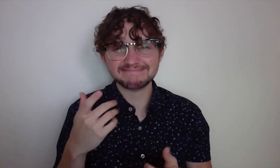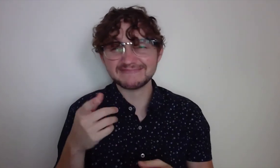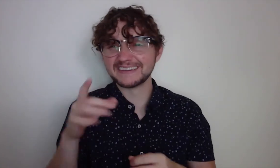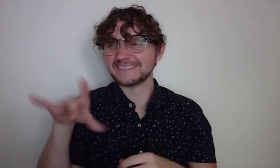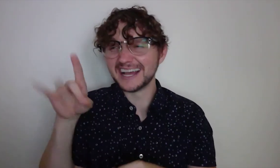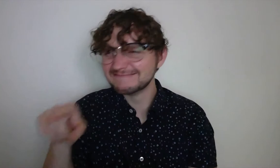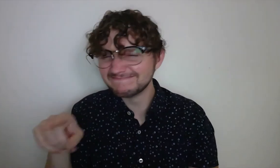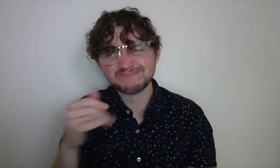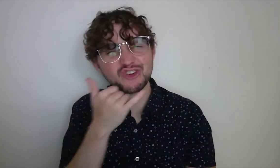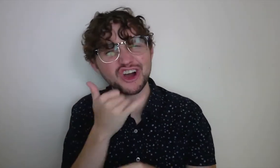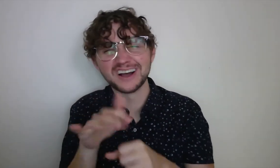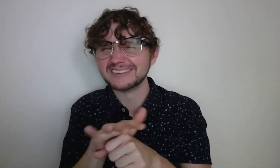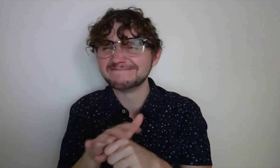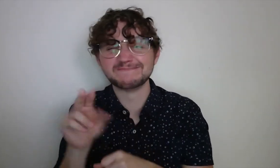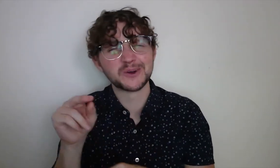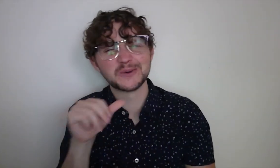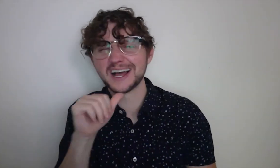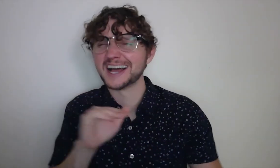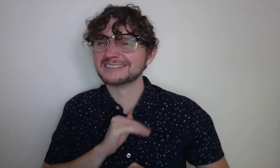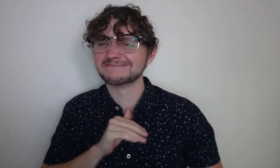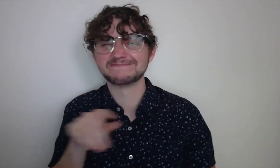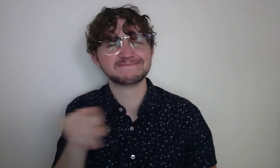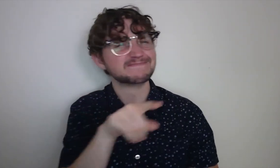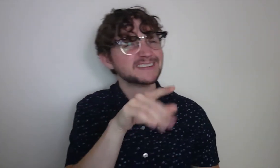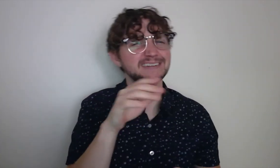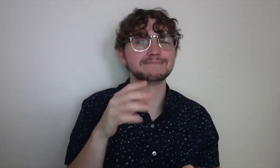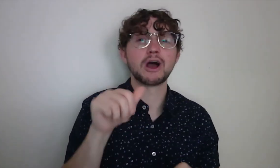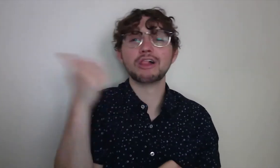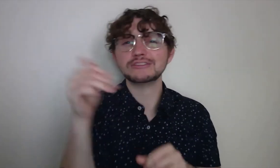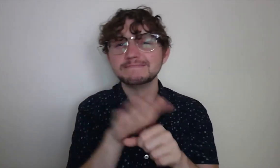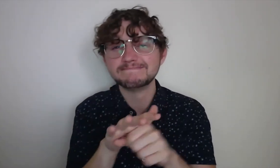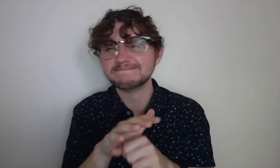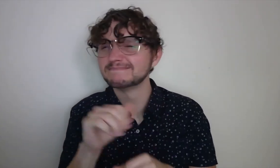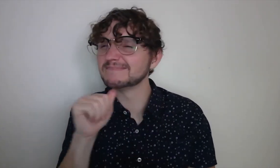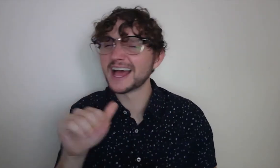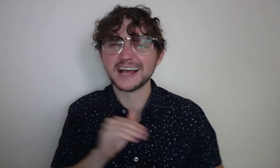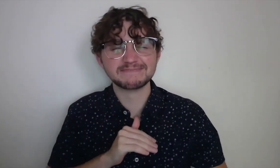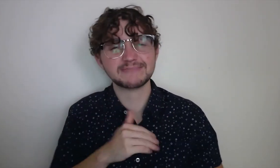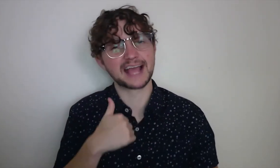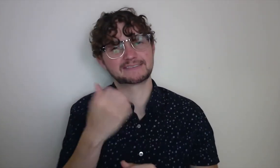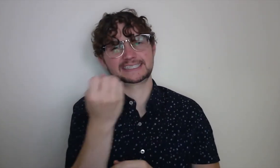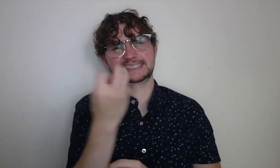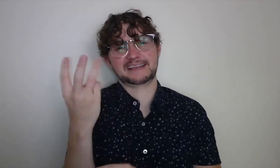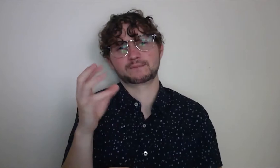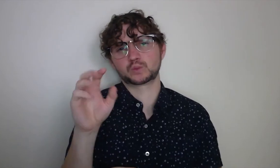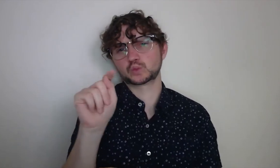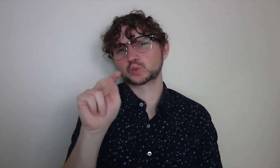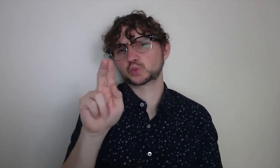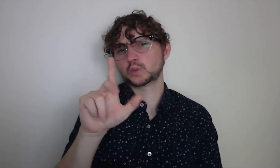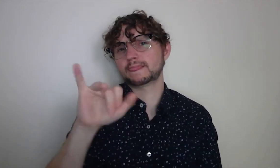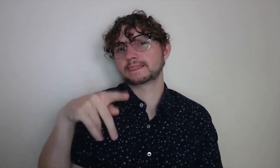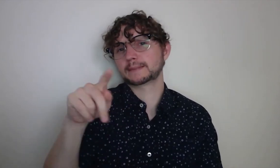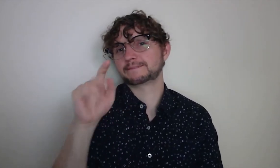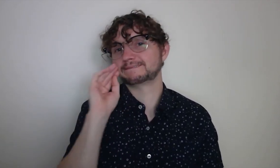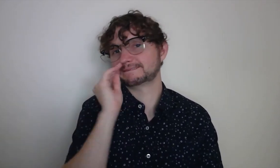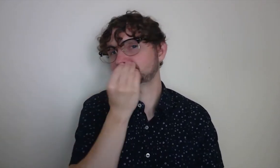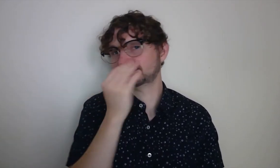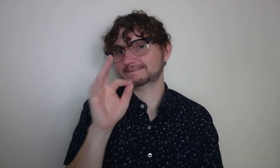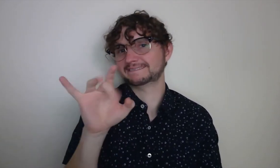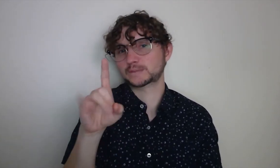different location. I was searching around left feeling unconvinced,